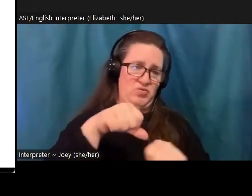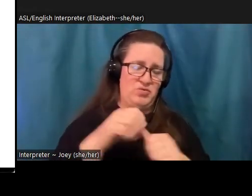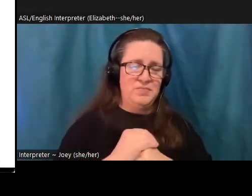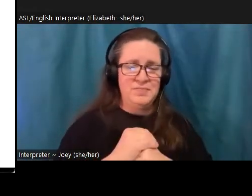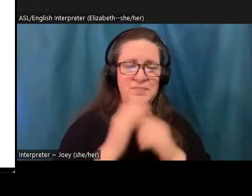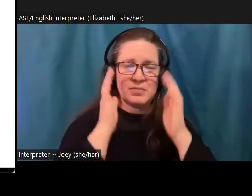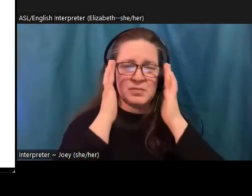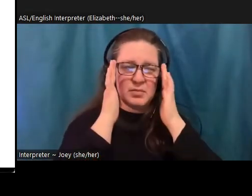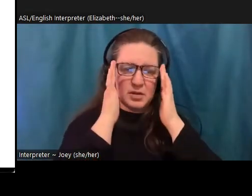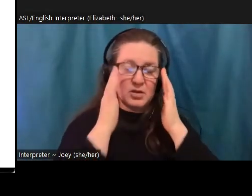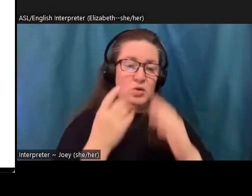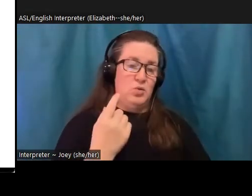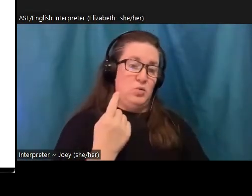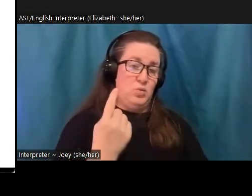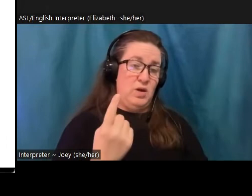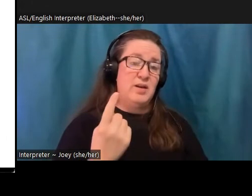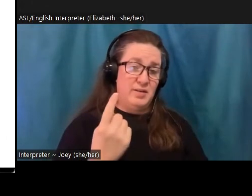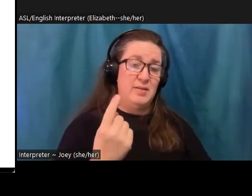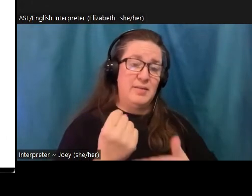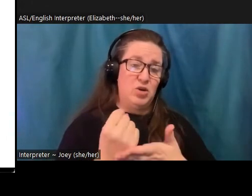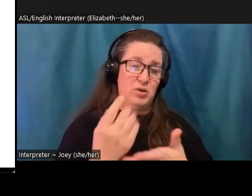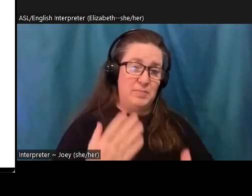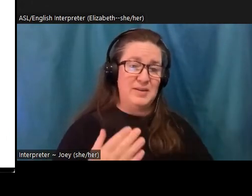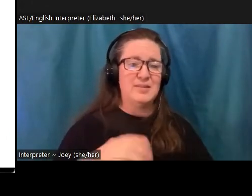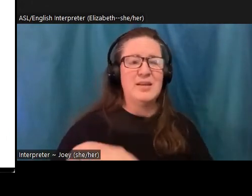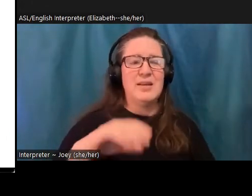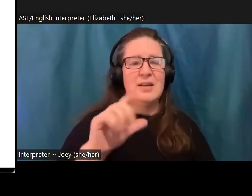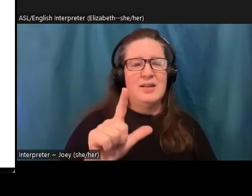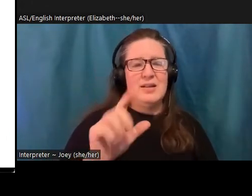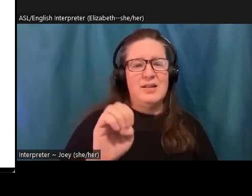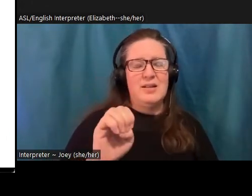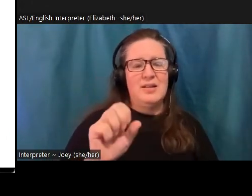is Leslie Davenport, and also Andrew Bryant, and other mental